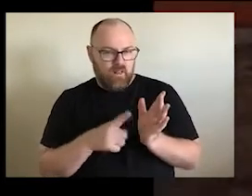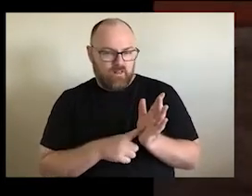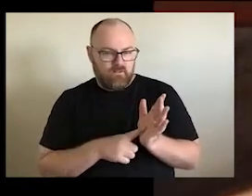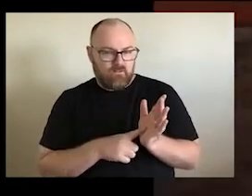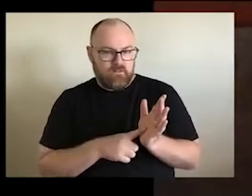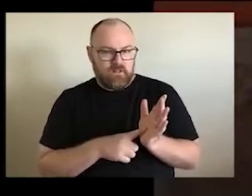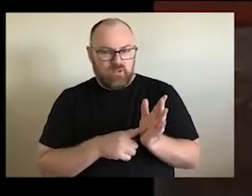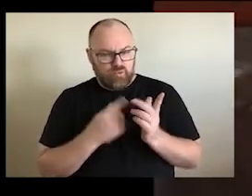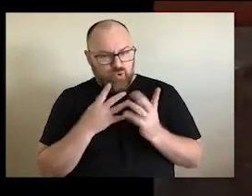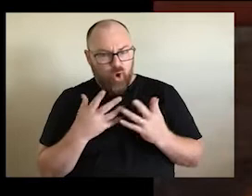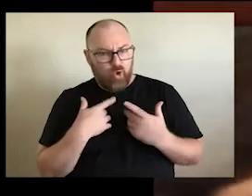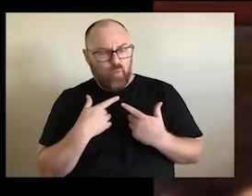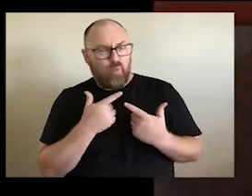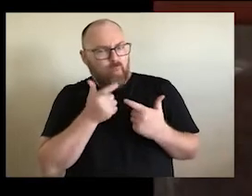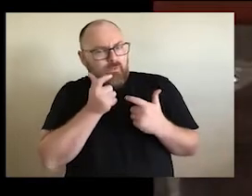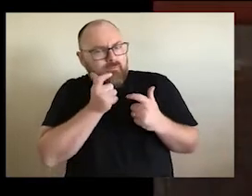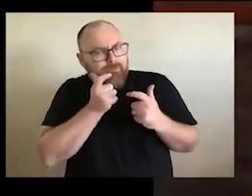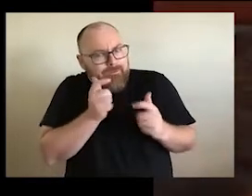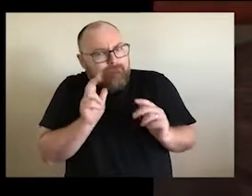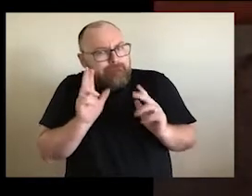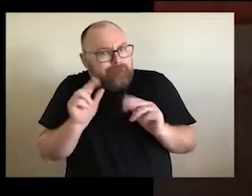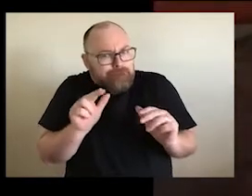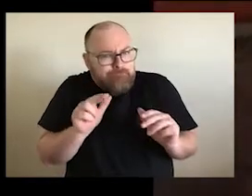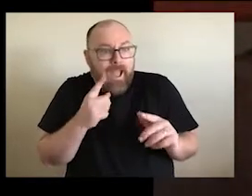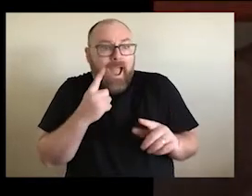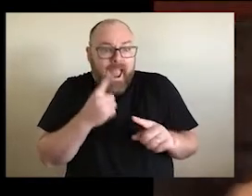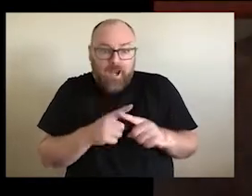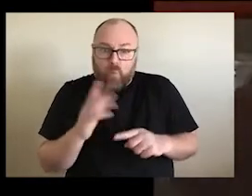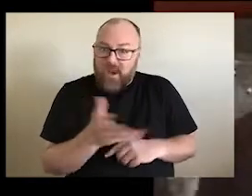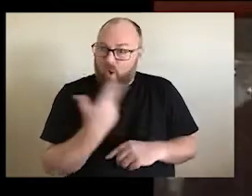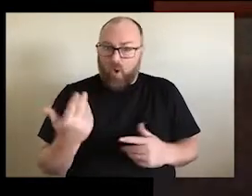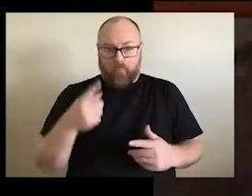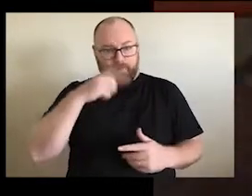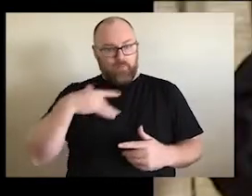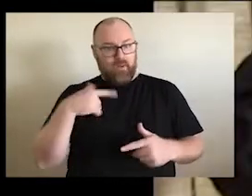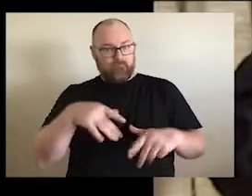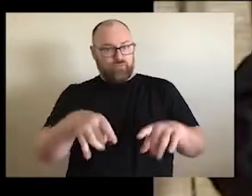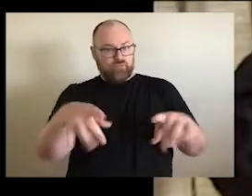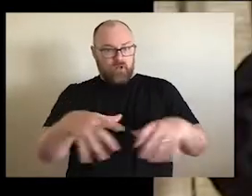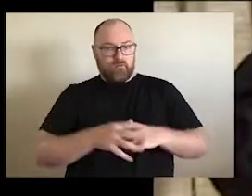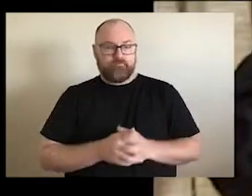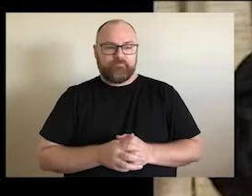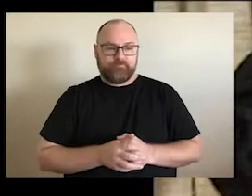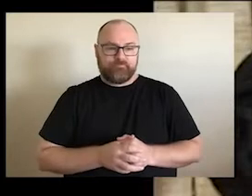for each other and also that we are all the people of Australia. We took our youth children